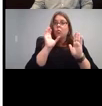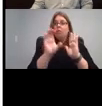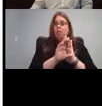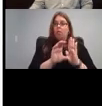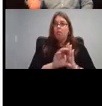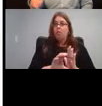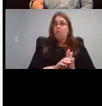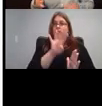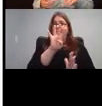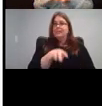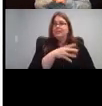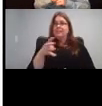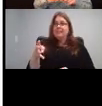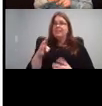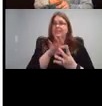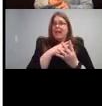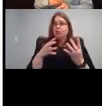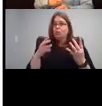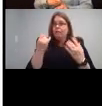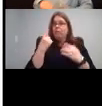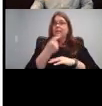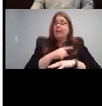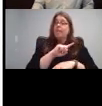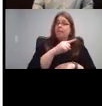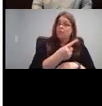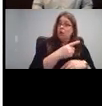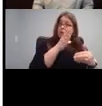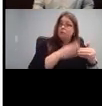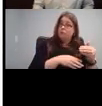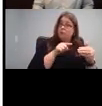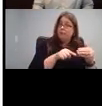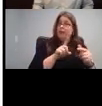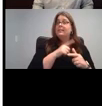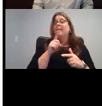going to do like first we have to do this and then we're going to do that.